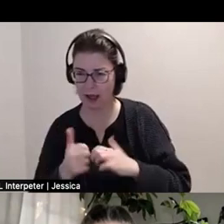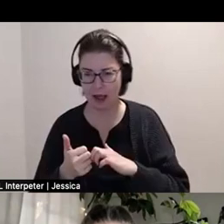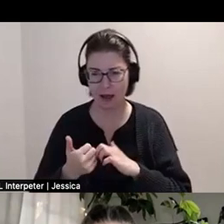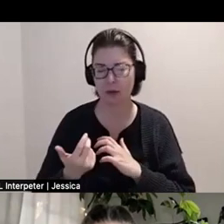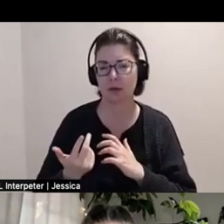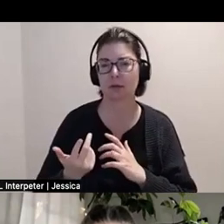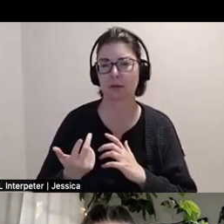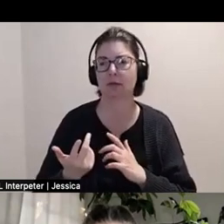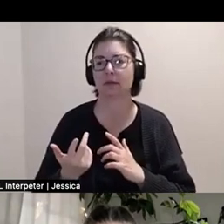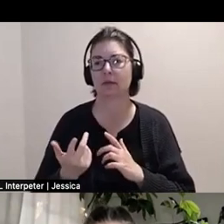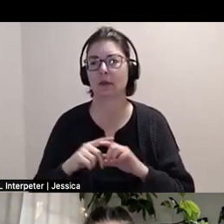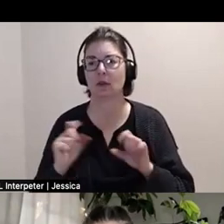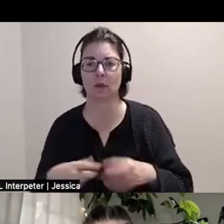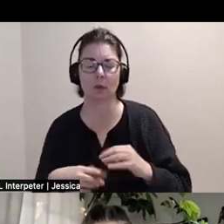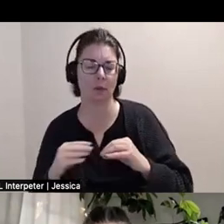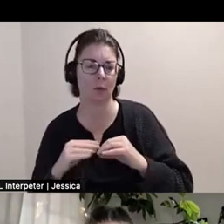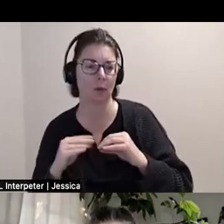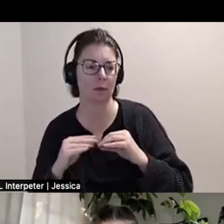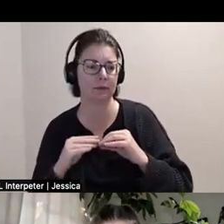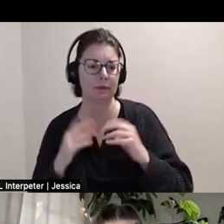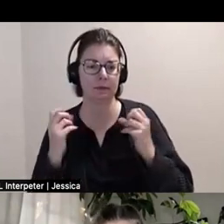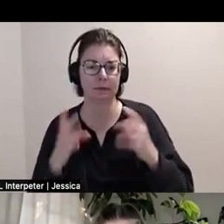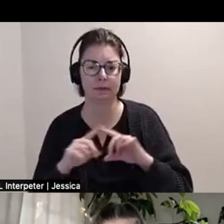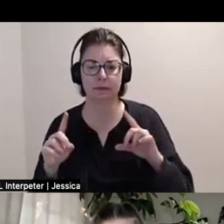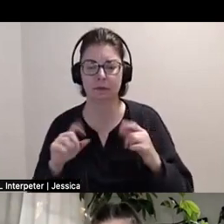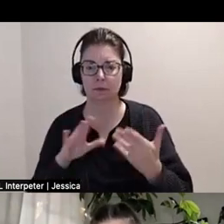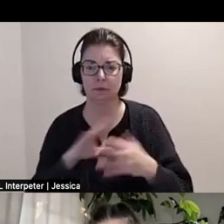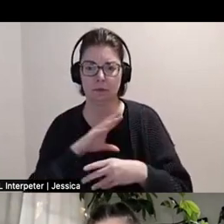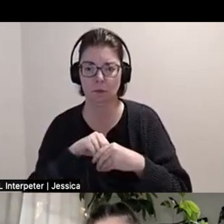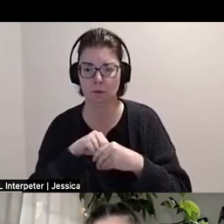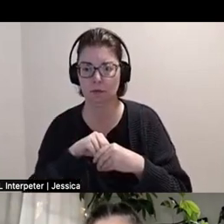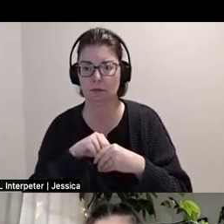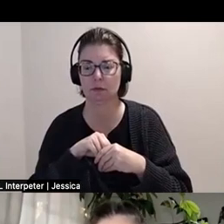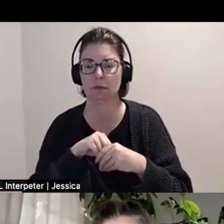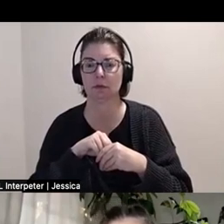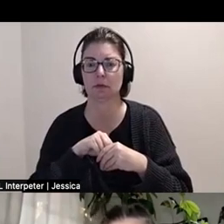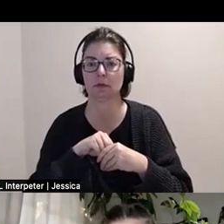like there would have been so many so many ways to incorporate it incorporated into the installation.